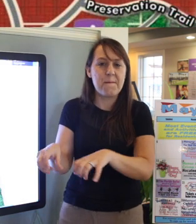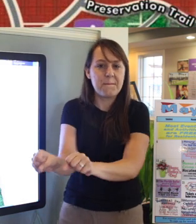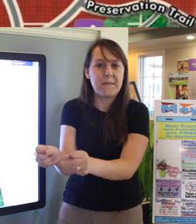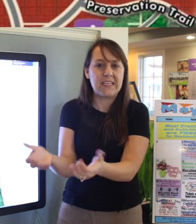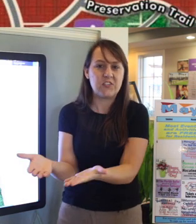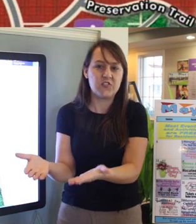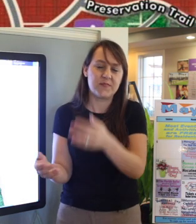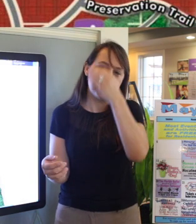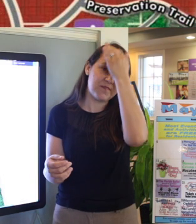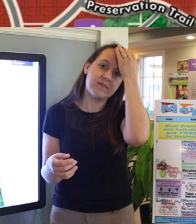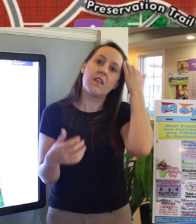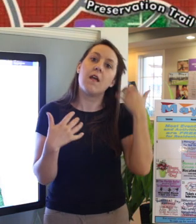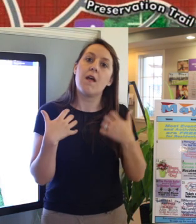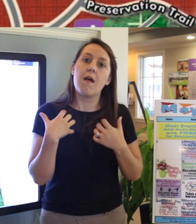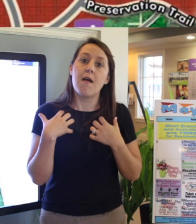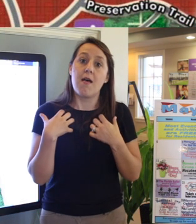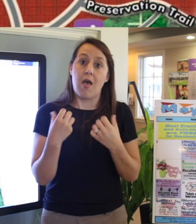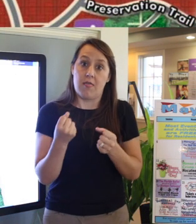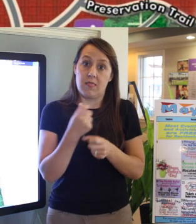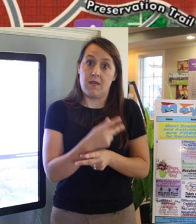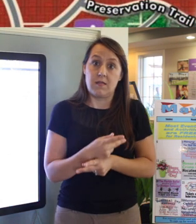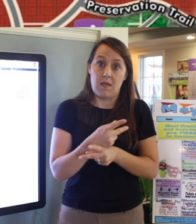Health Care we touched on earlier